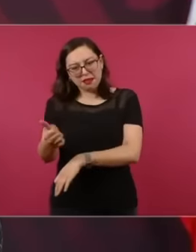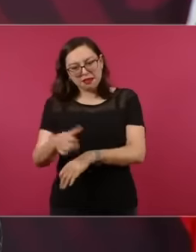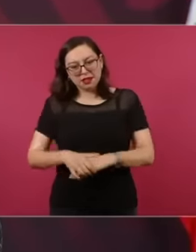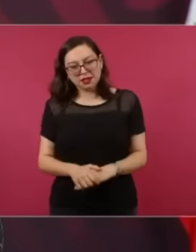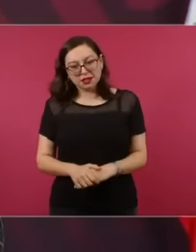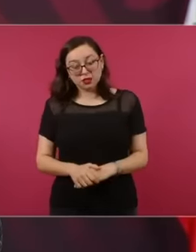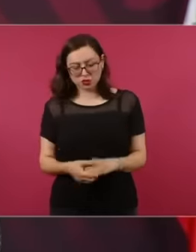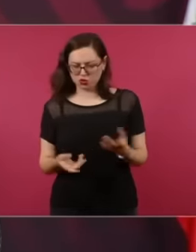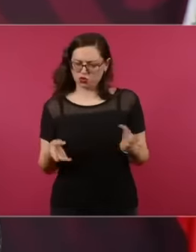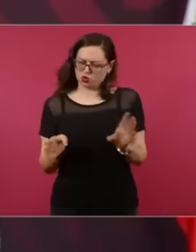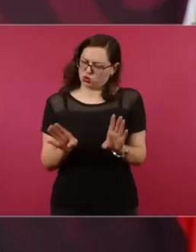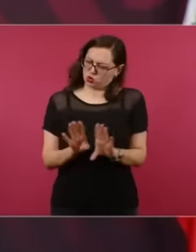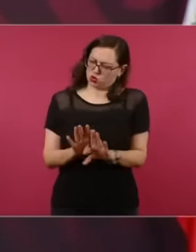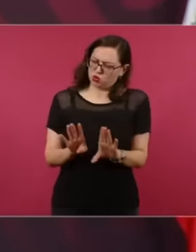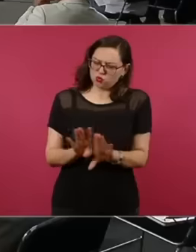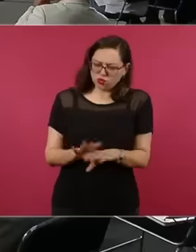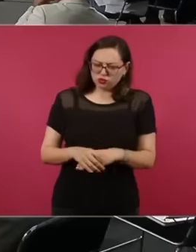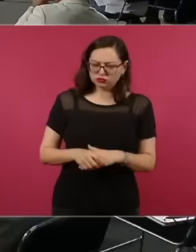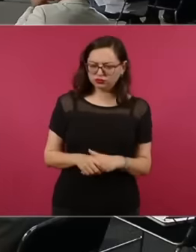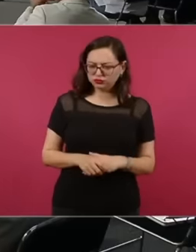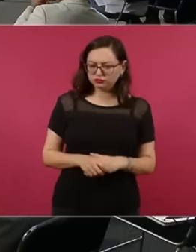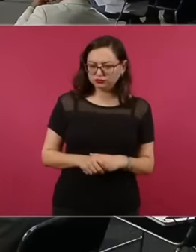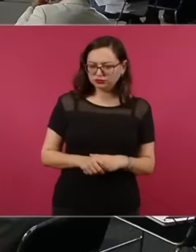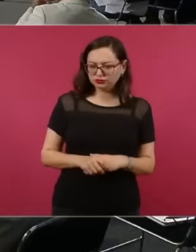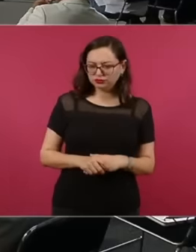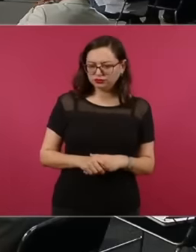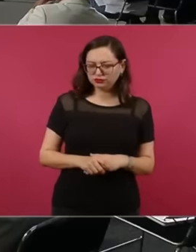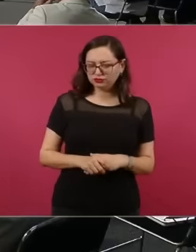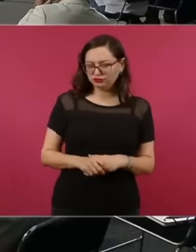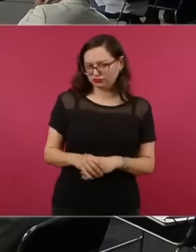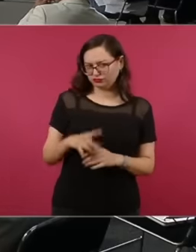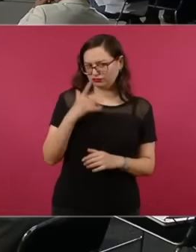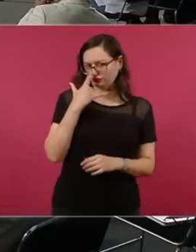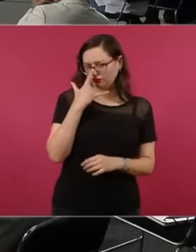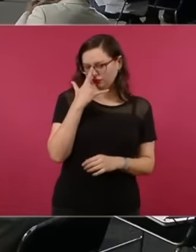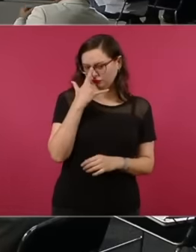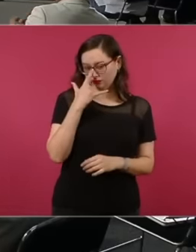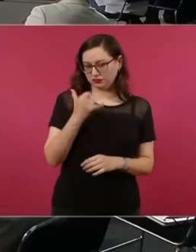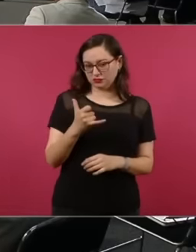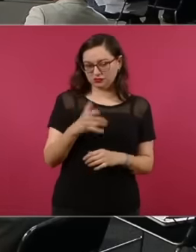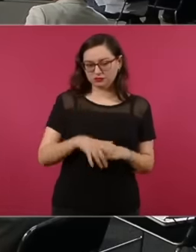have the right to